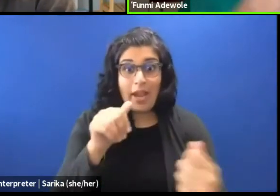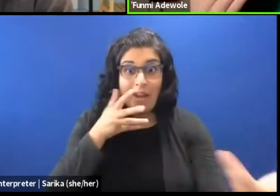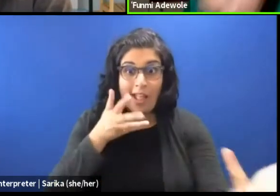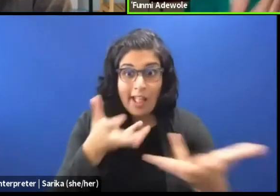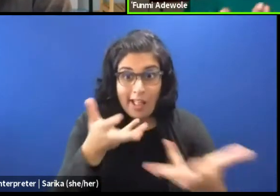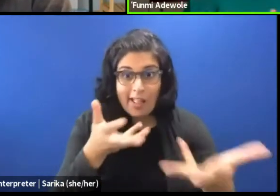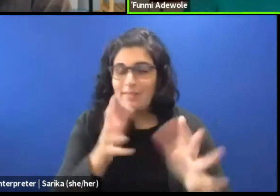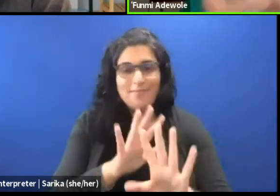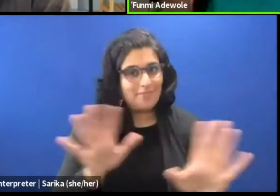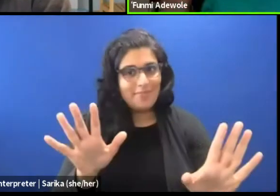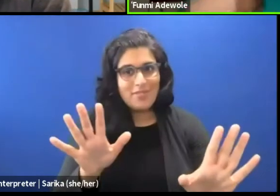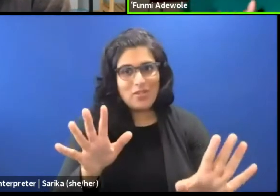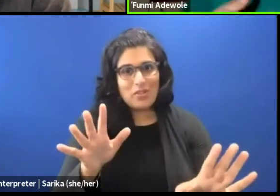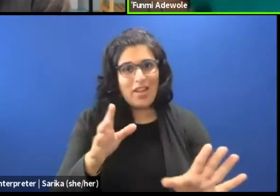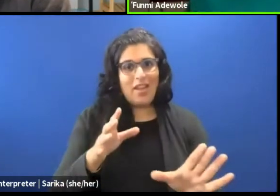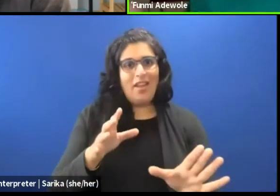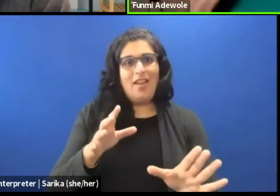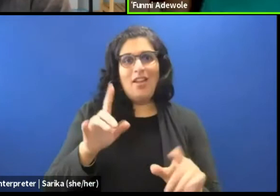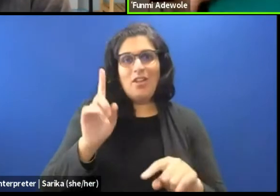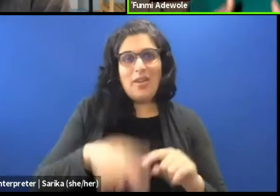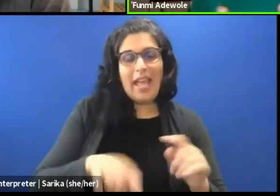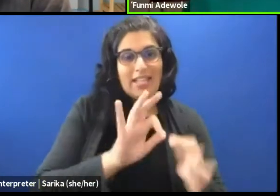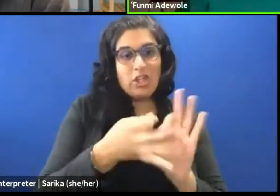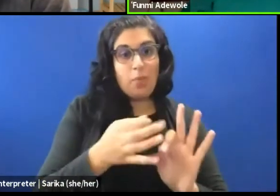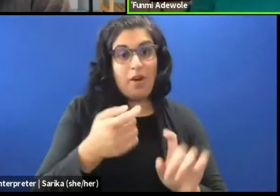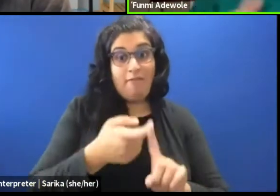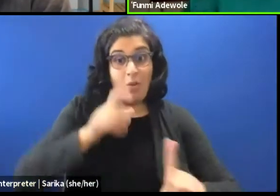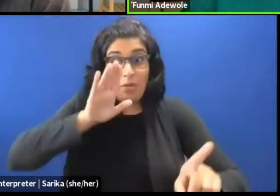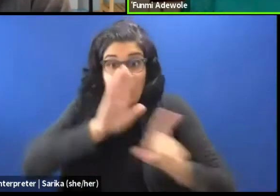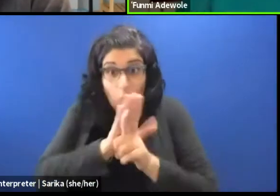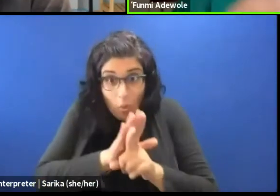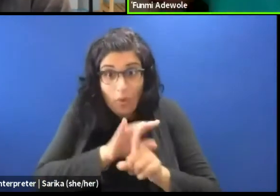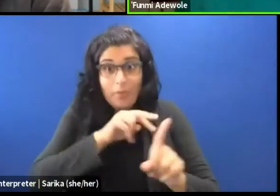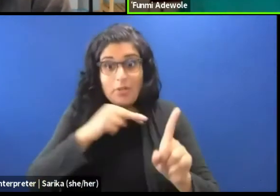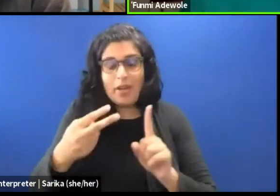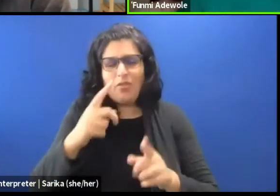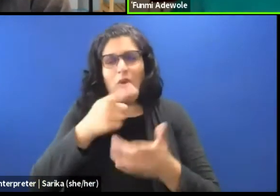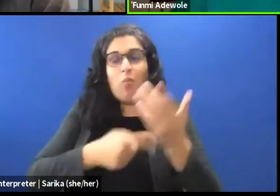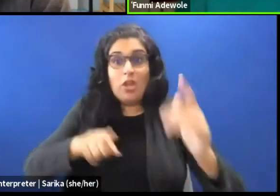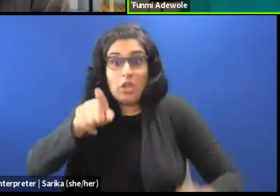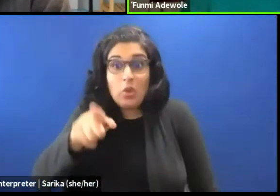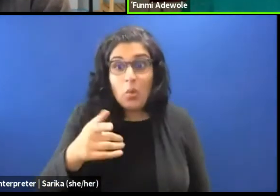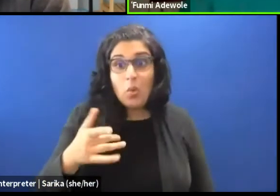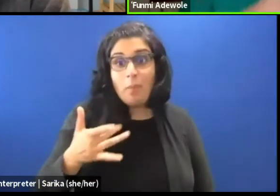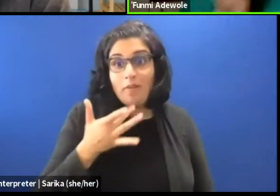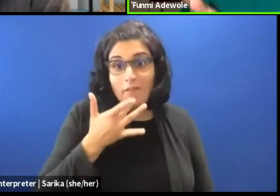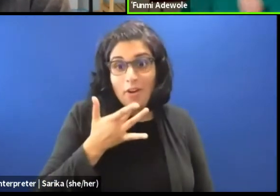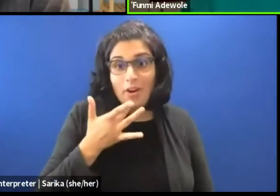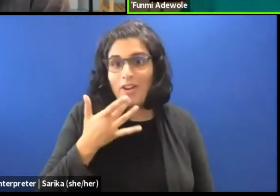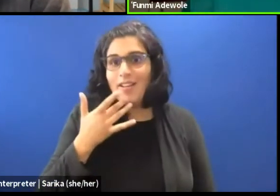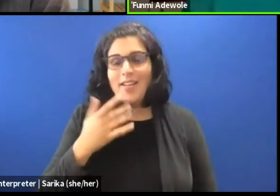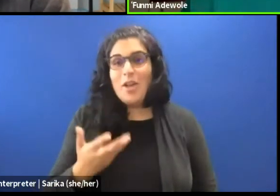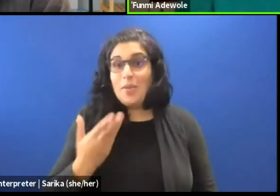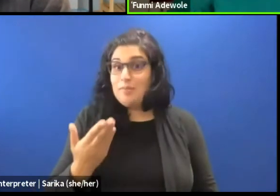So you cannot necessary interpret it from what you like you know because it might not be what's very important.